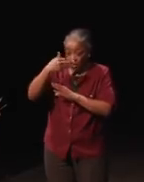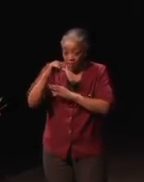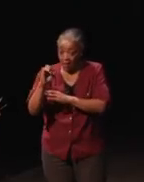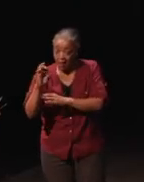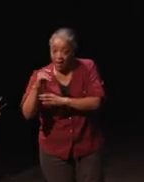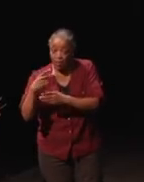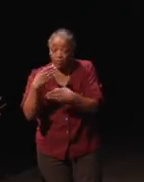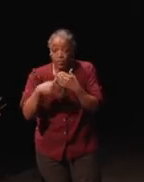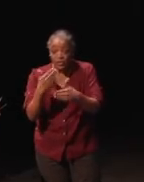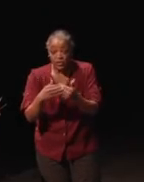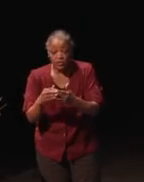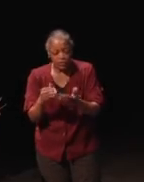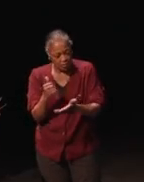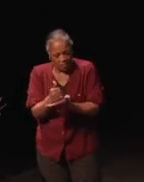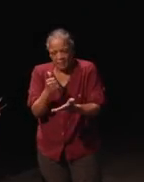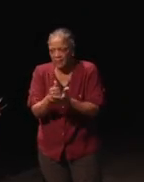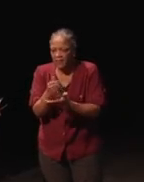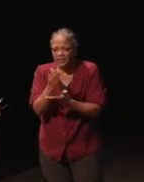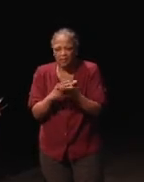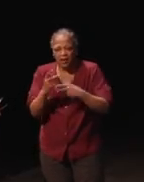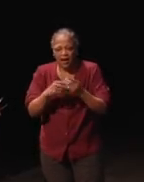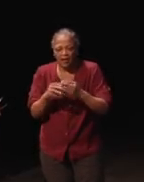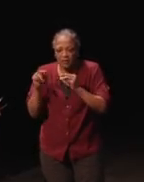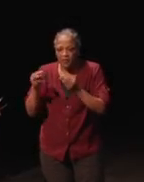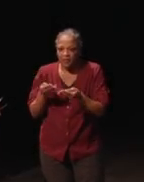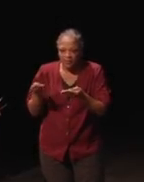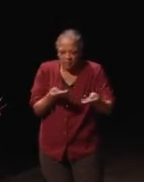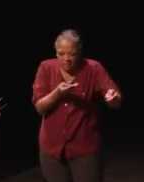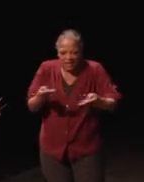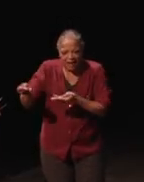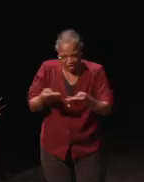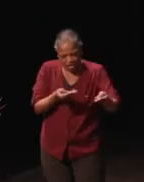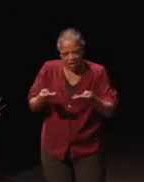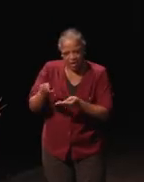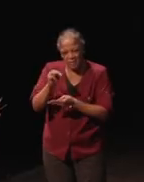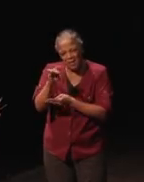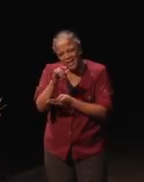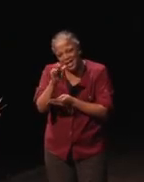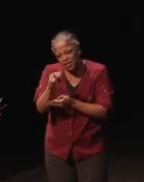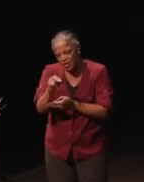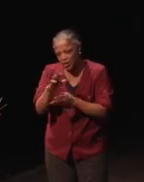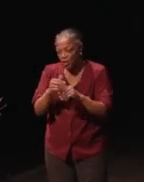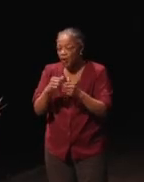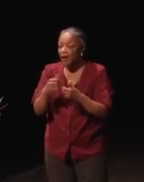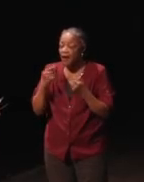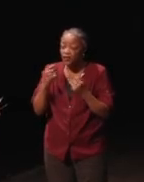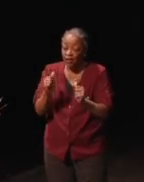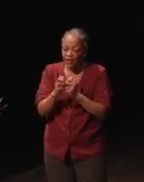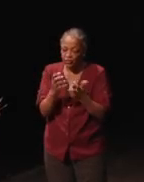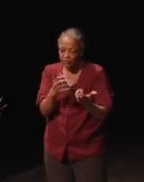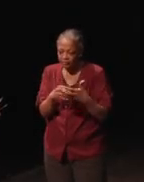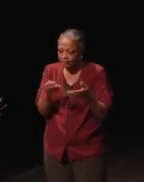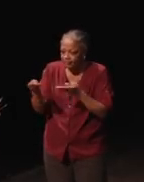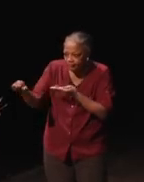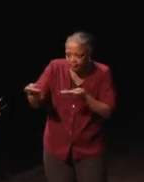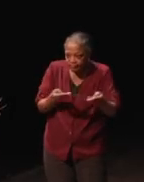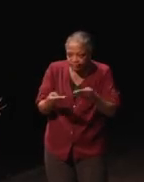enable some kind of mediation or efforts at conciliation and dispute